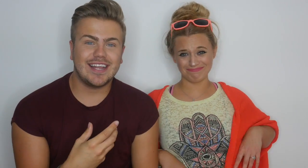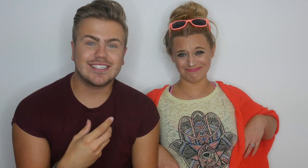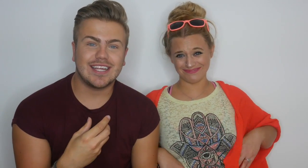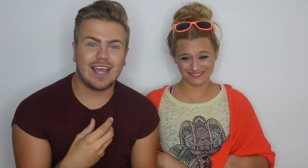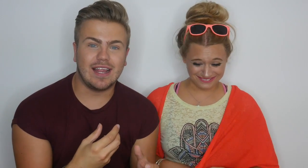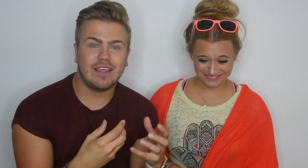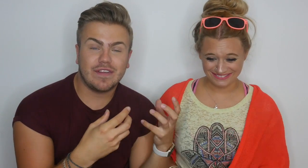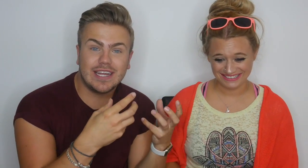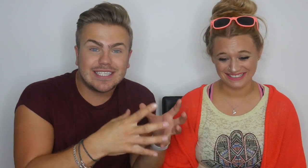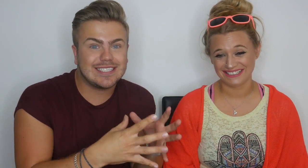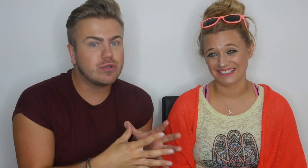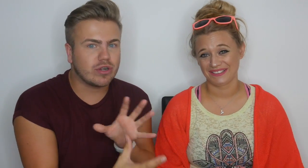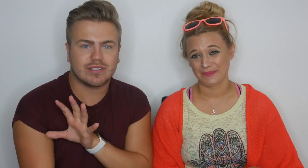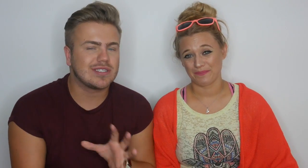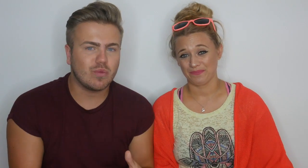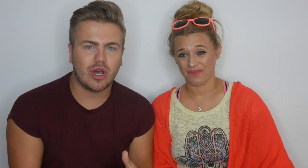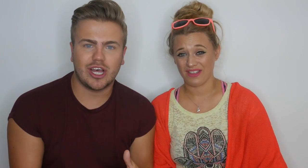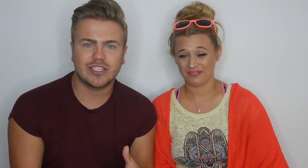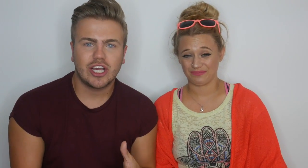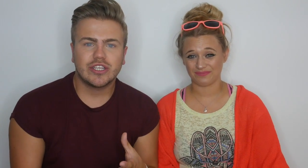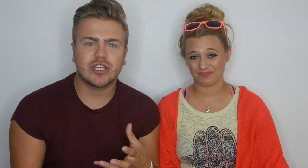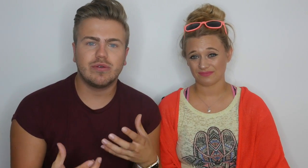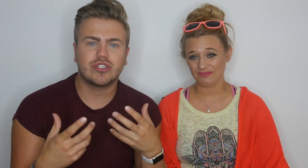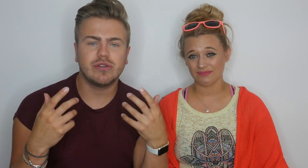W: And Lizzy still struggles on some words.